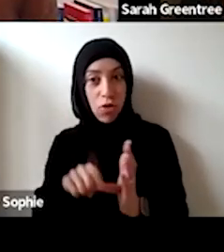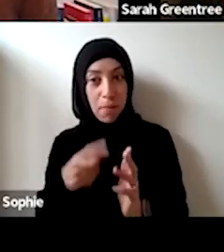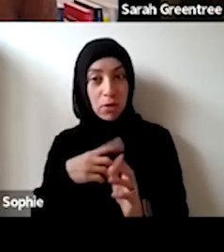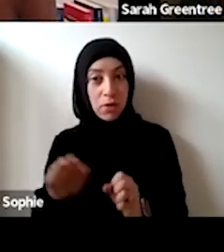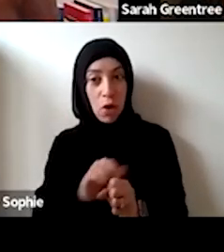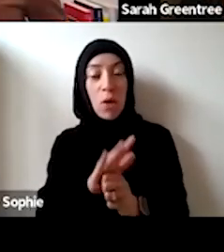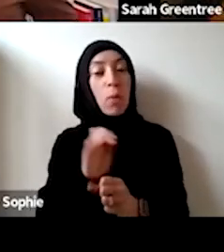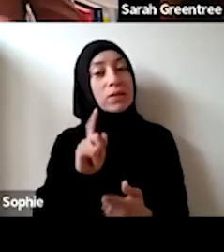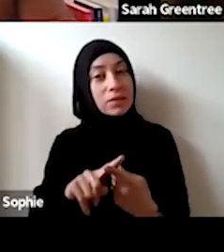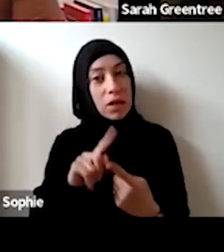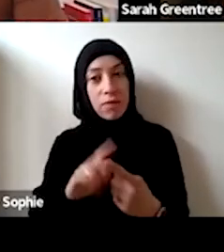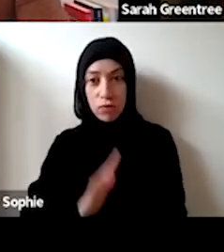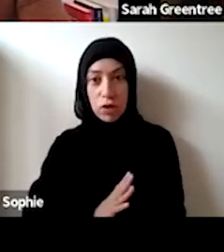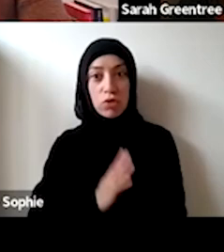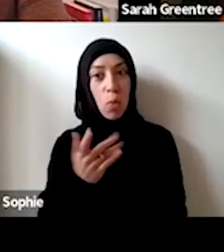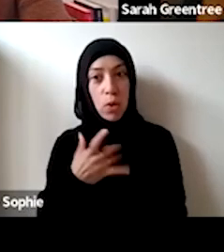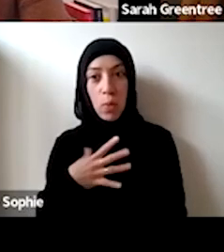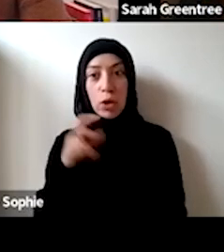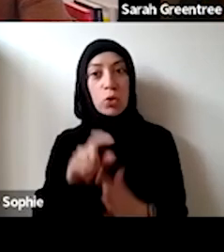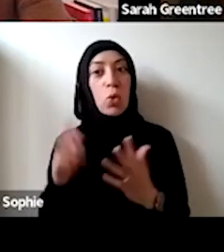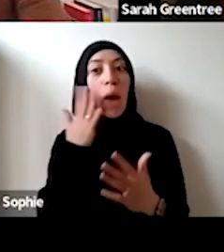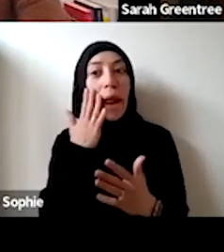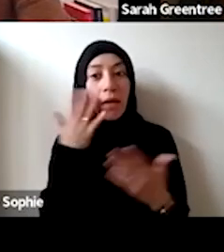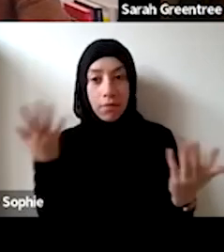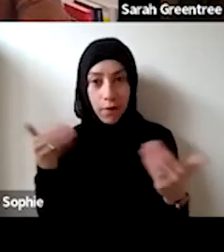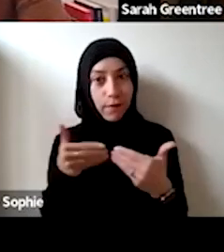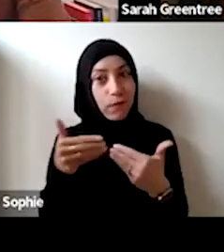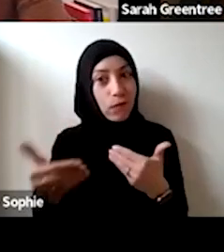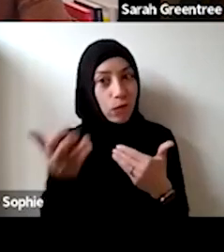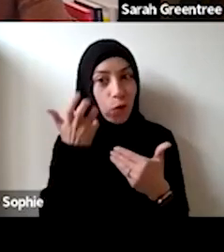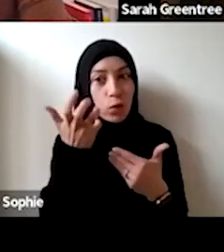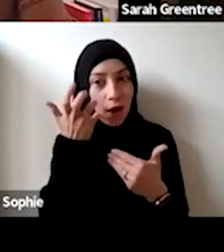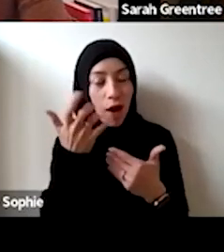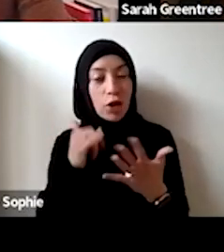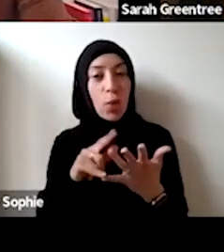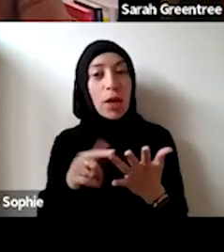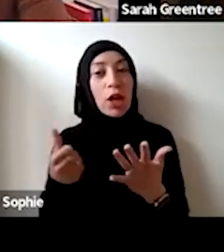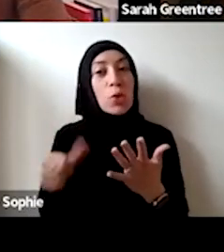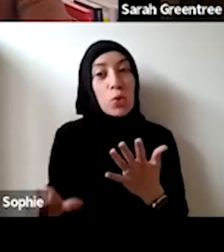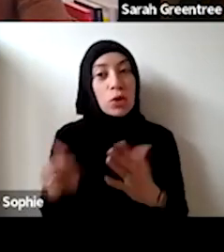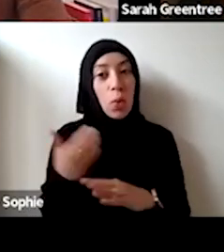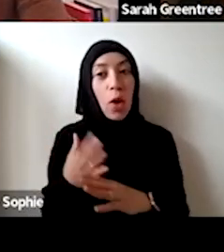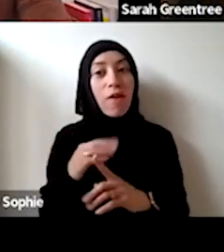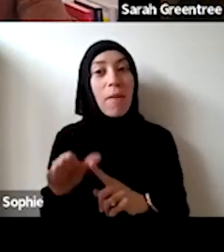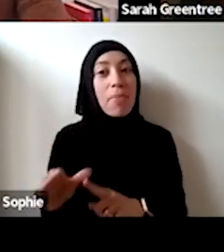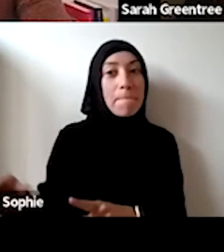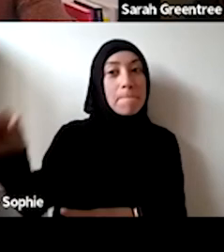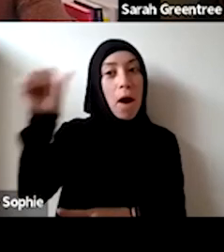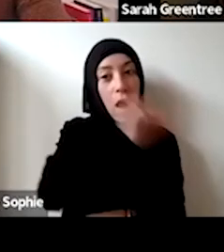we are very interested in what you want to do in the future, and and you can use support material from previous works to support that application.